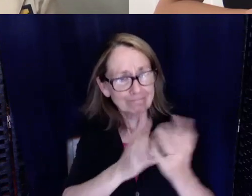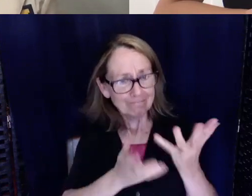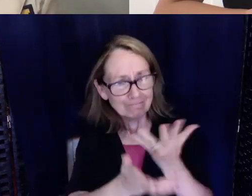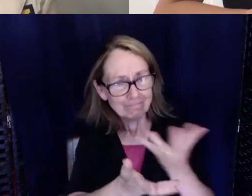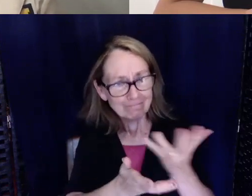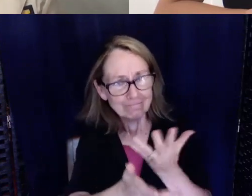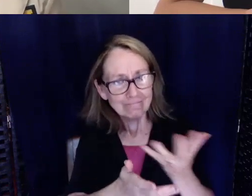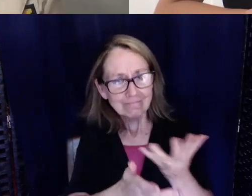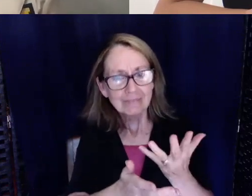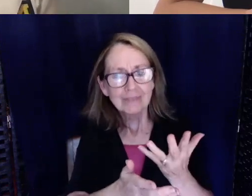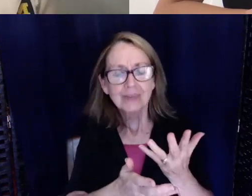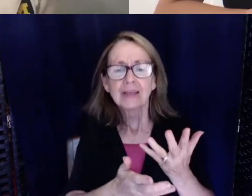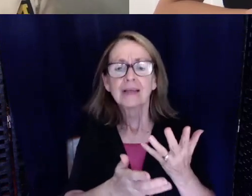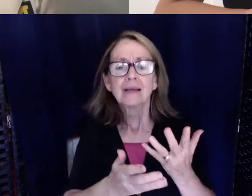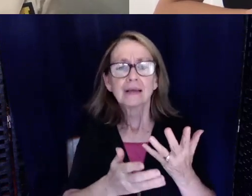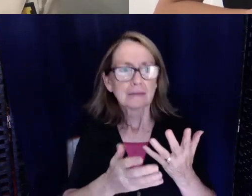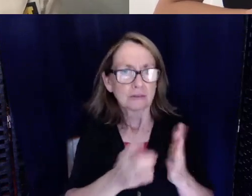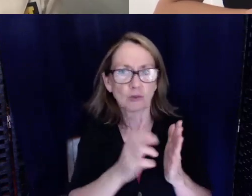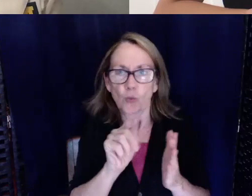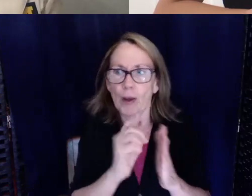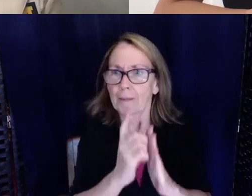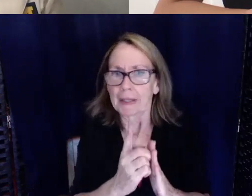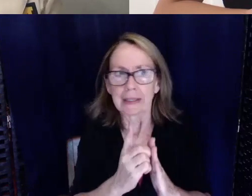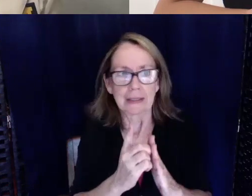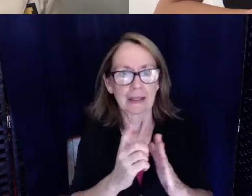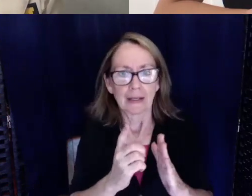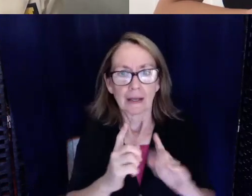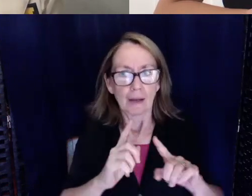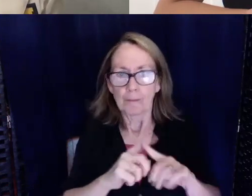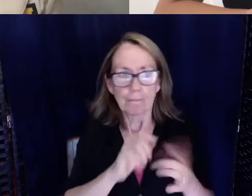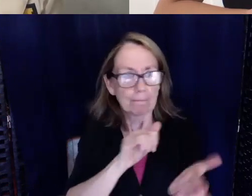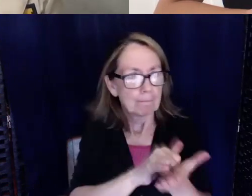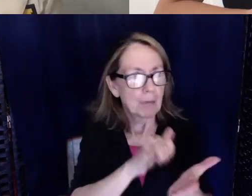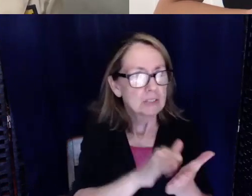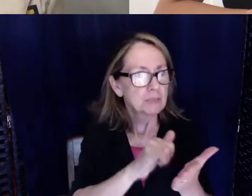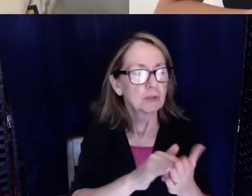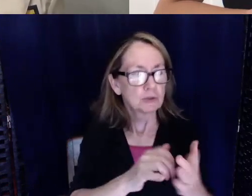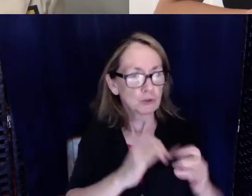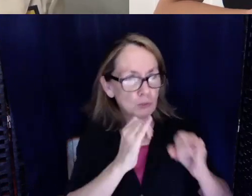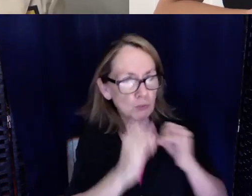then the whole thing is done in 20 minutes. It's kind of hard as a hard of hearing or deaf individual to